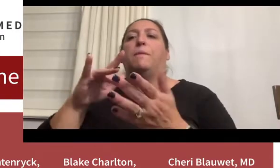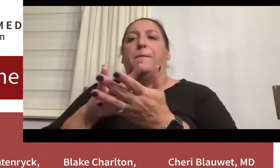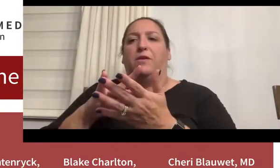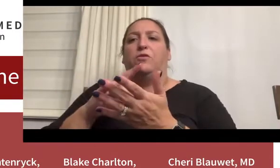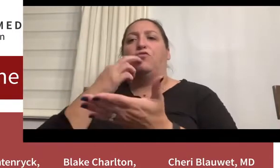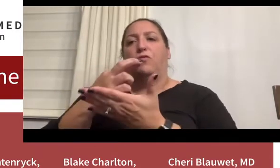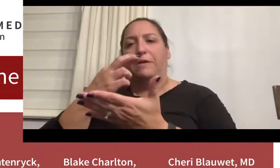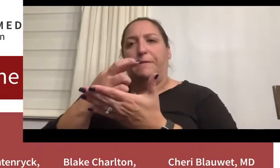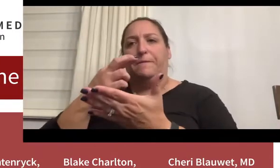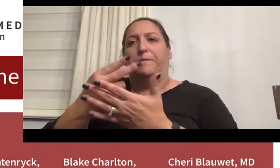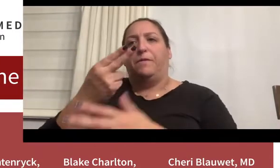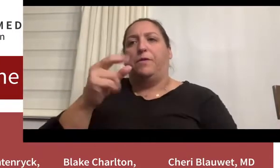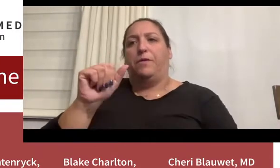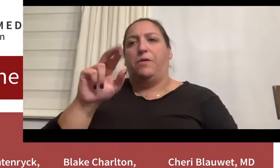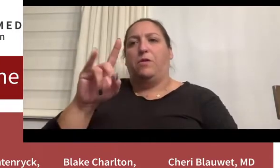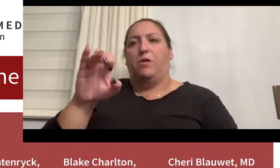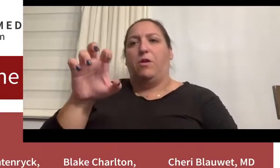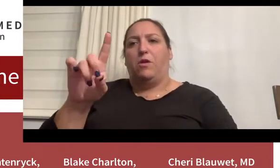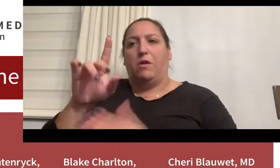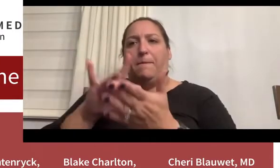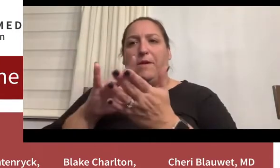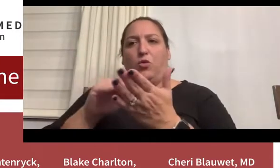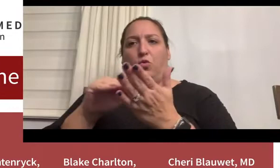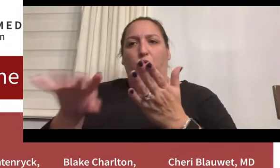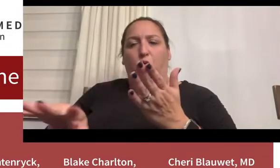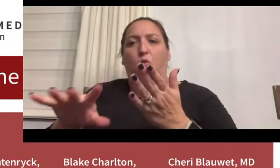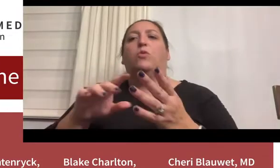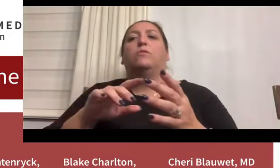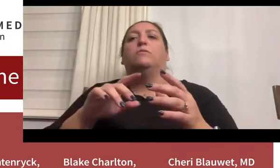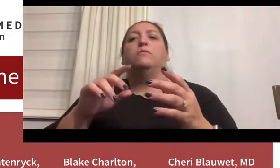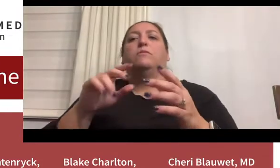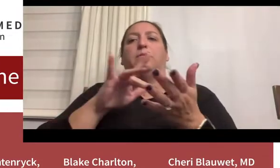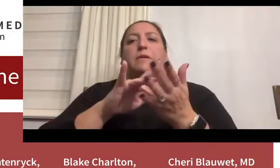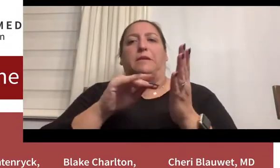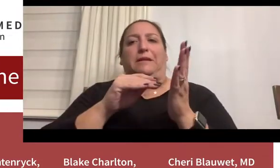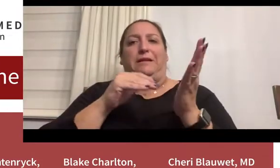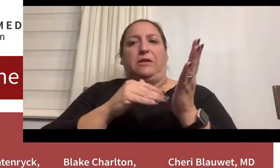Medical School, and an attending physician at the Brigham and Women’s Hospital and Spaulding